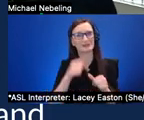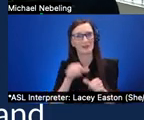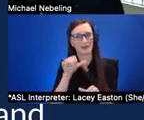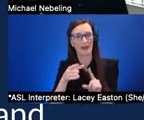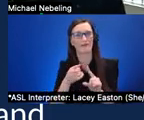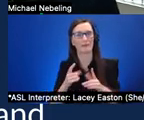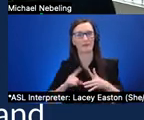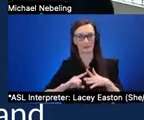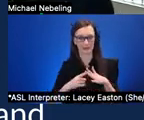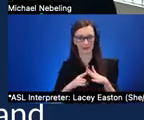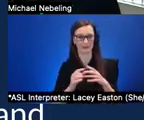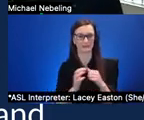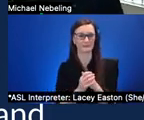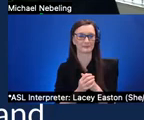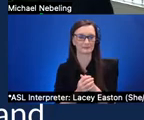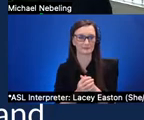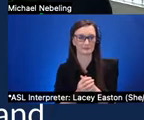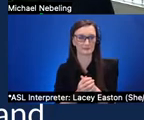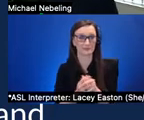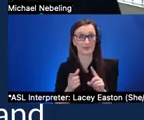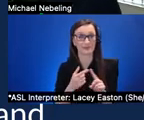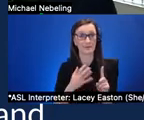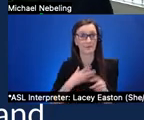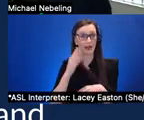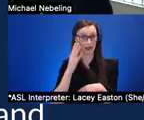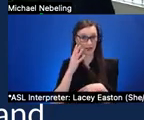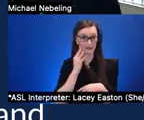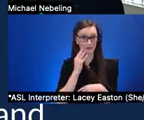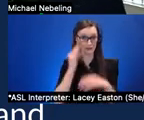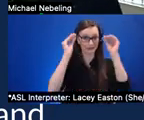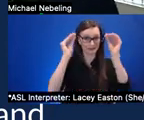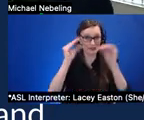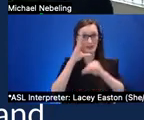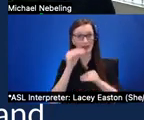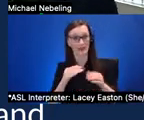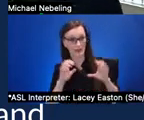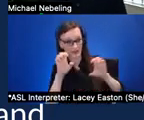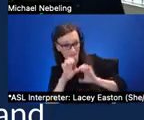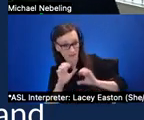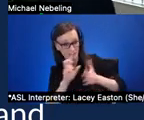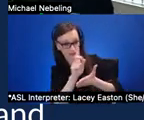so in my own teaching and through some evaluation of our designs i've been thinking about you know